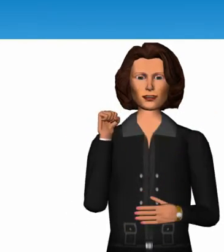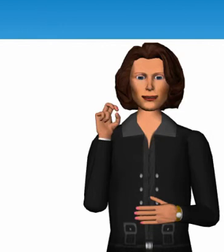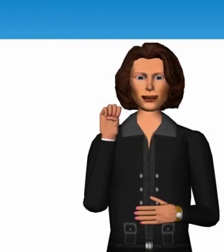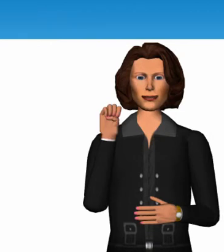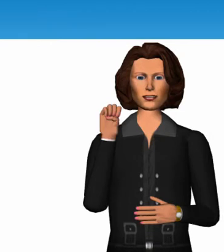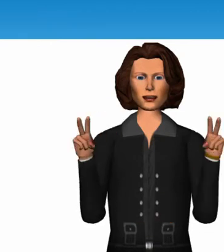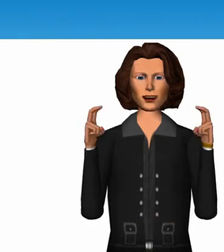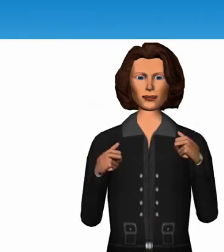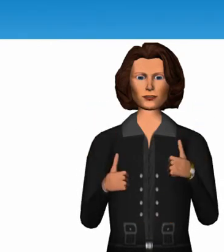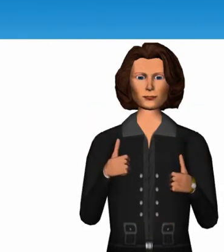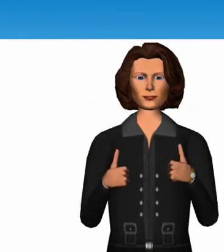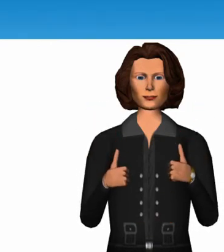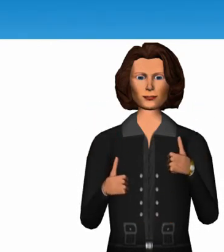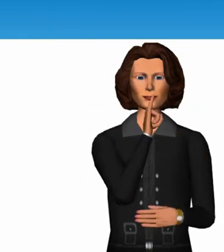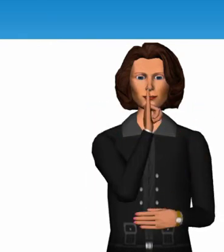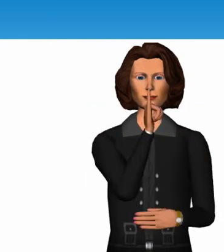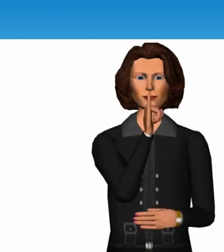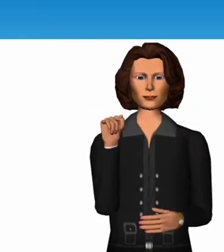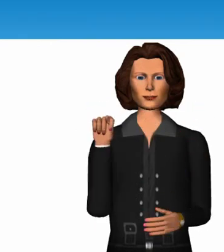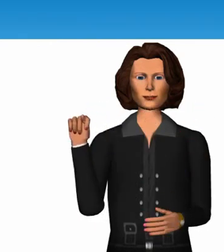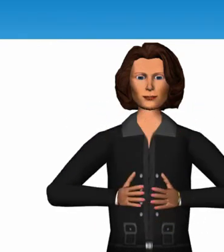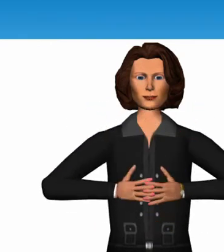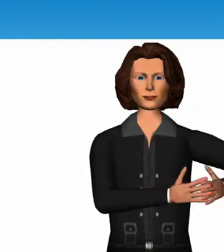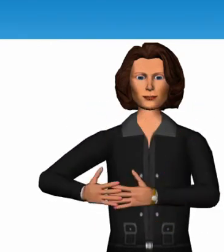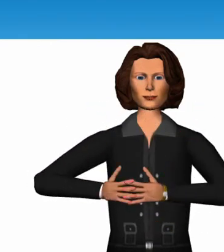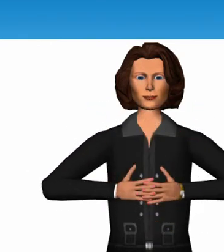(which is the American Sign Language),